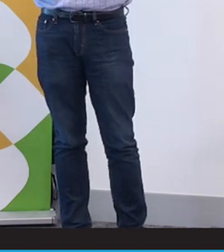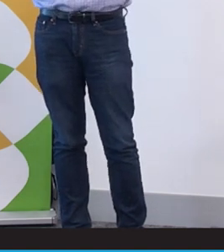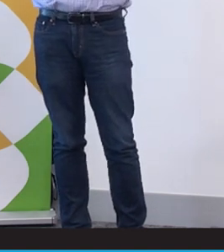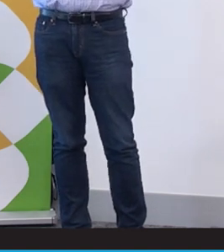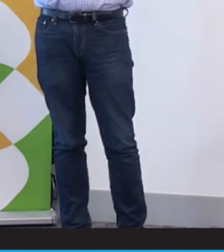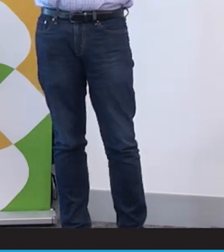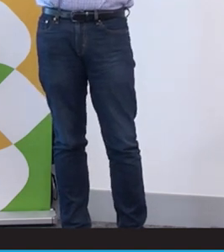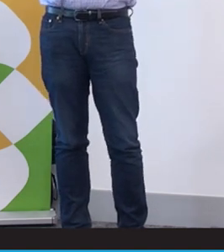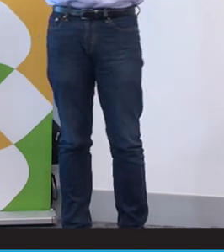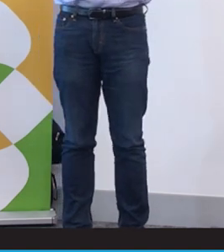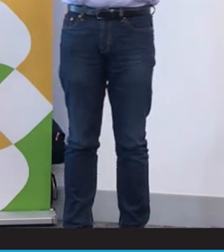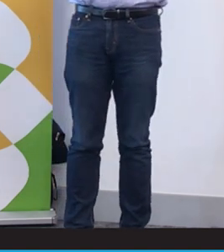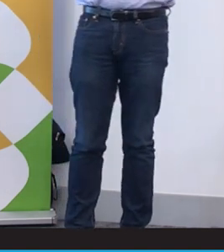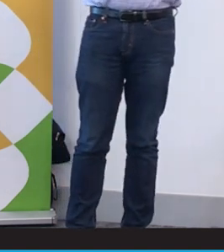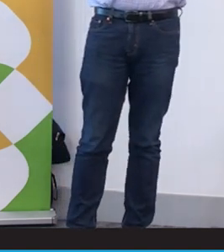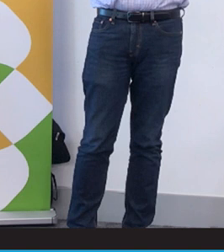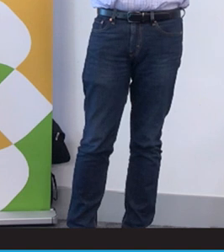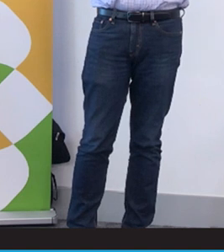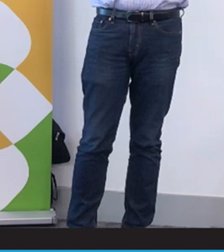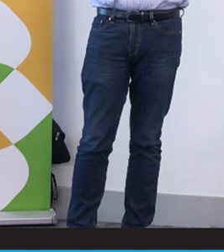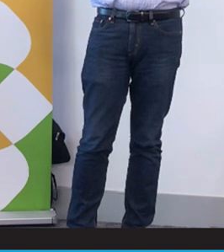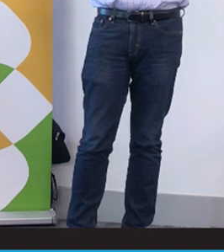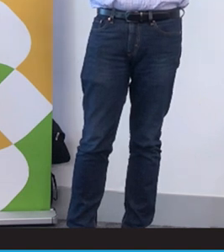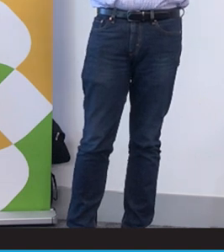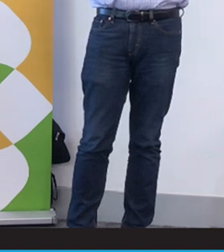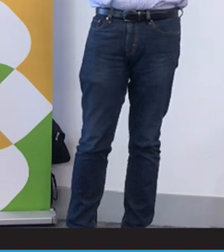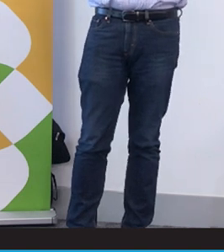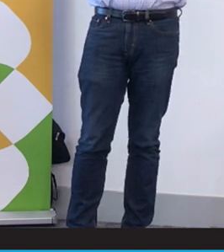Consider how you might be more inclusive in the workplace. Employ deaf people because